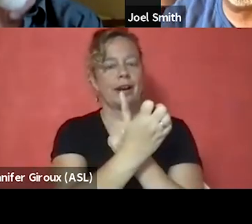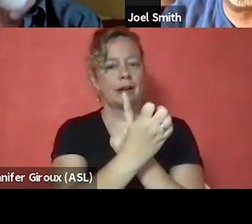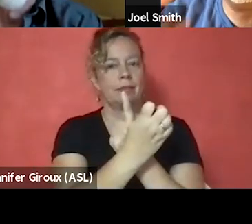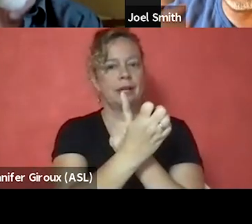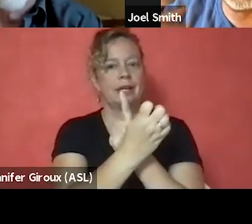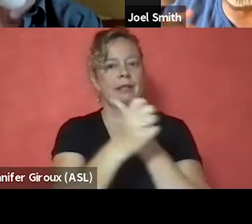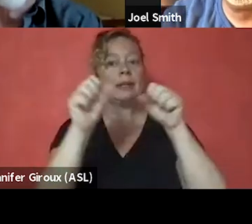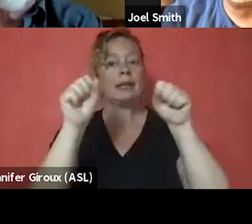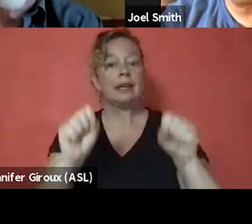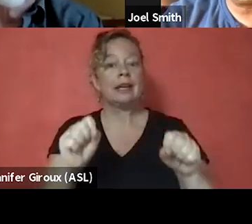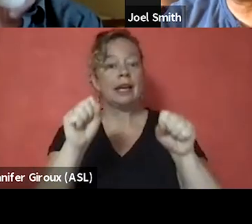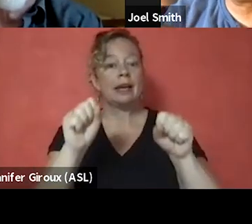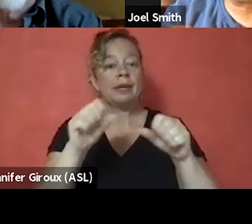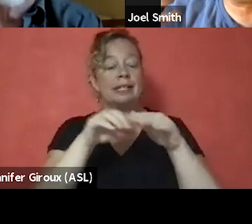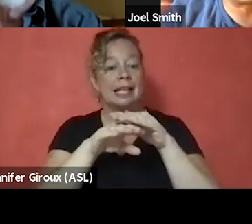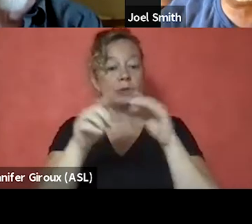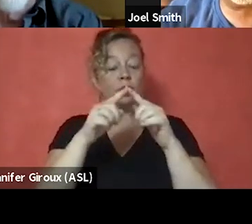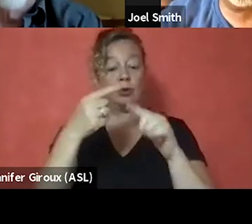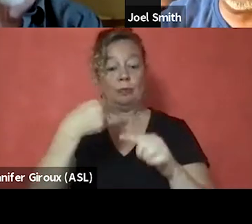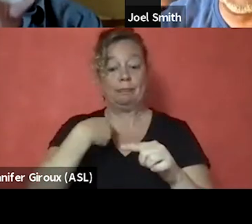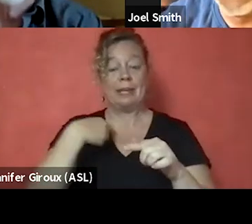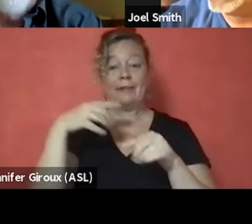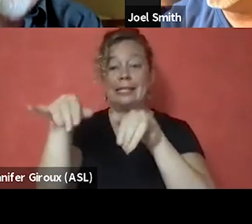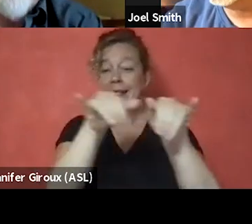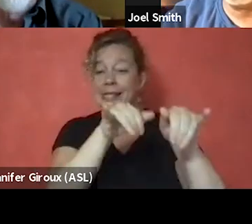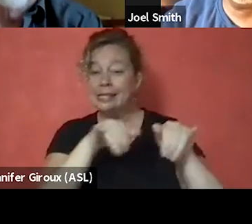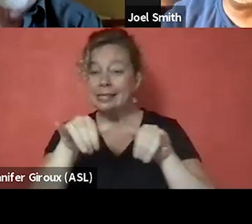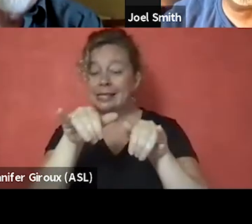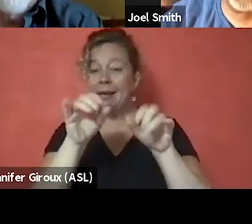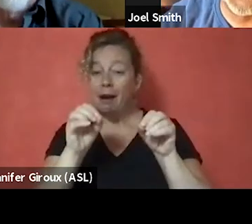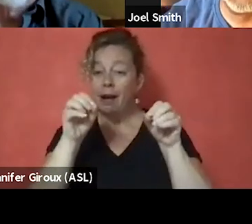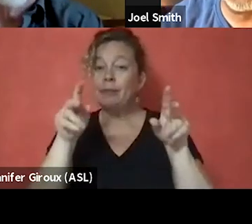to me having the same opportunity, the understanding,